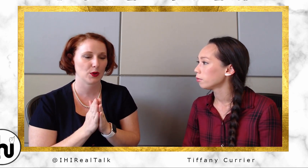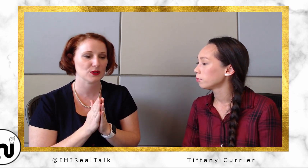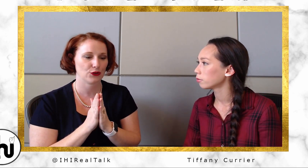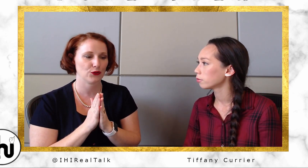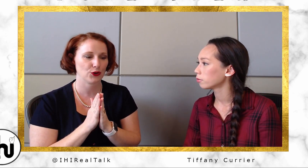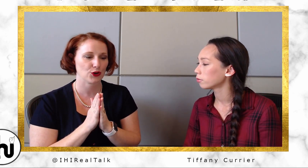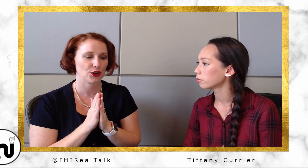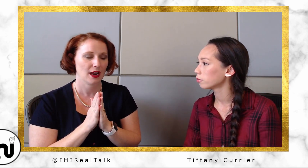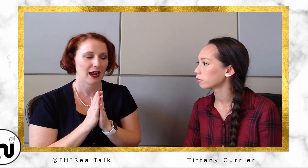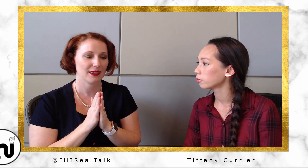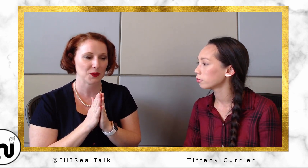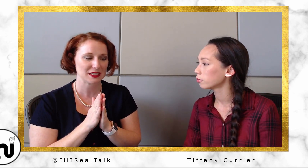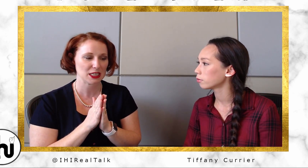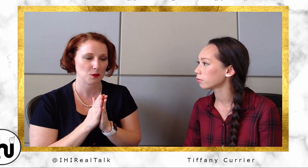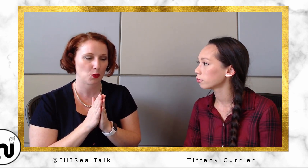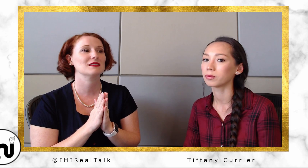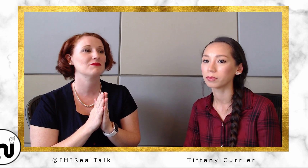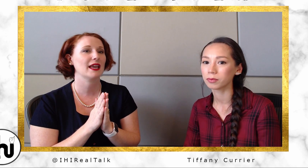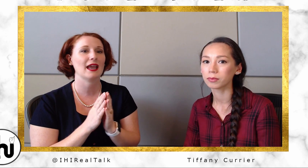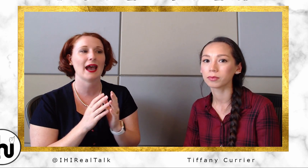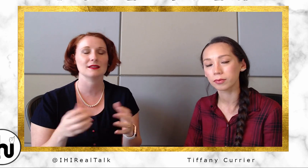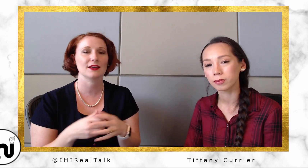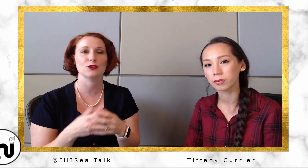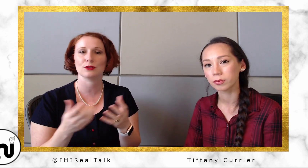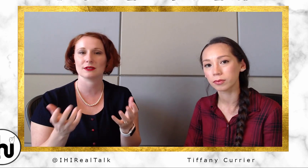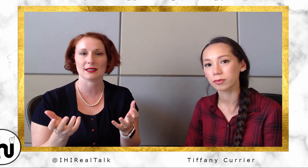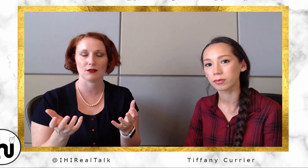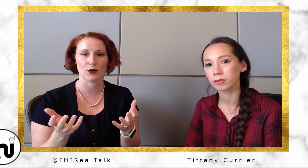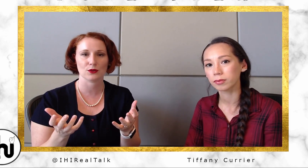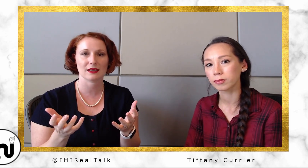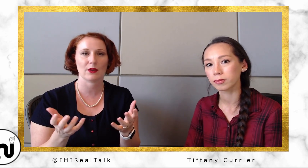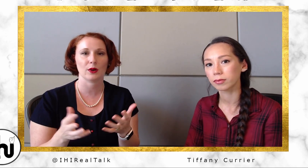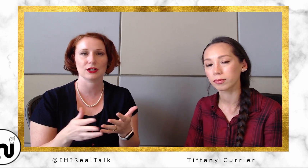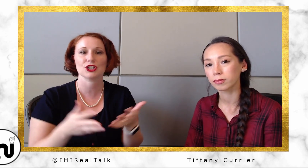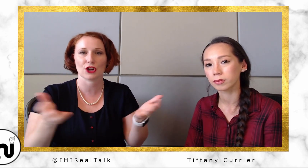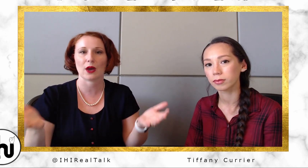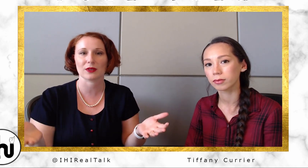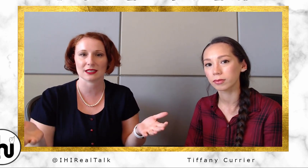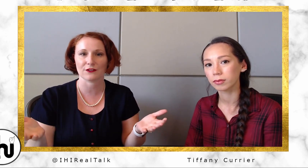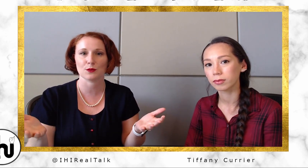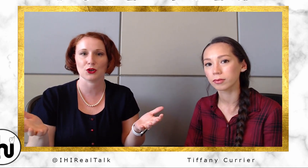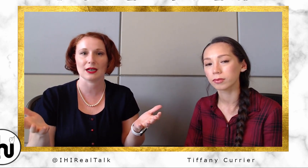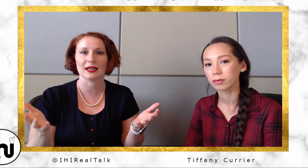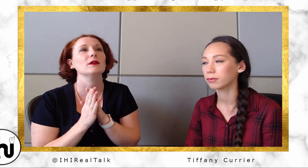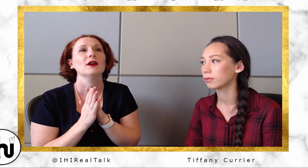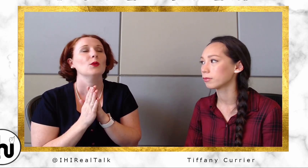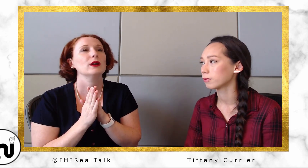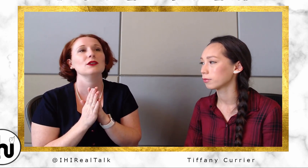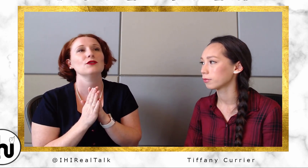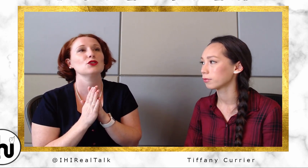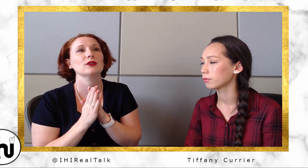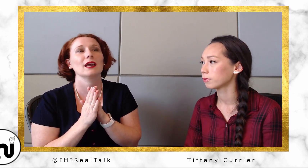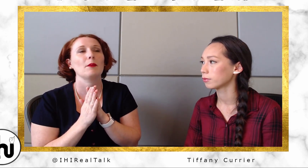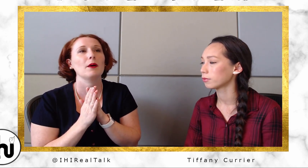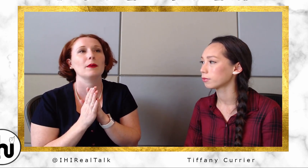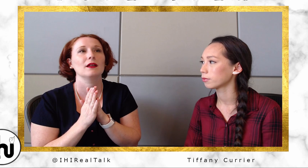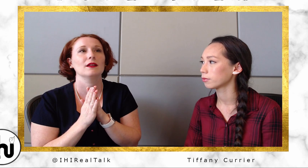for I think, it was T-Mobile. They had a new cell phones and they wanted to share that with the Deaf community. One individual came up, and